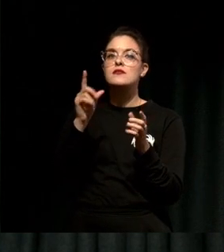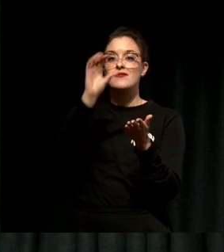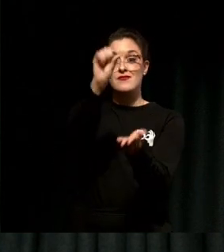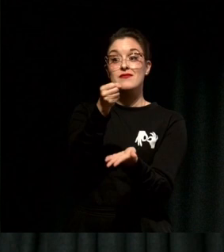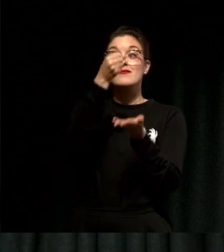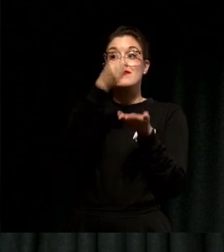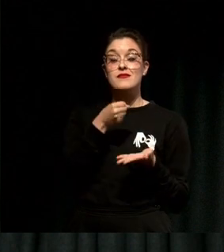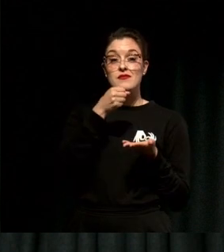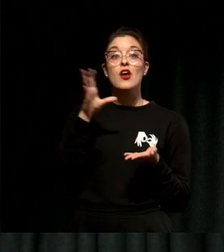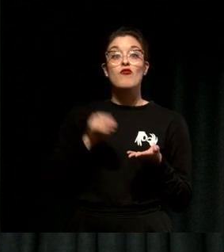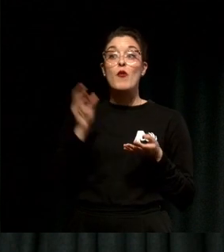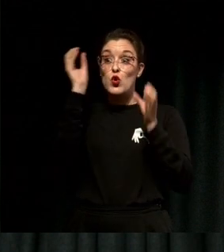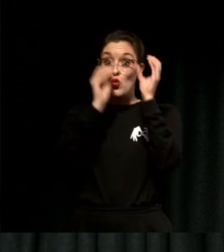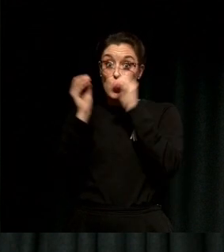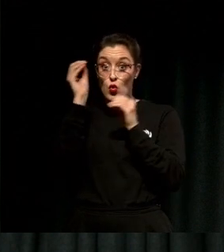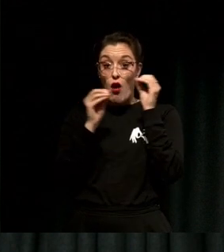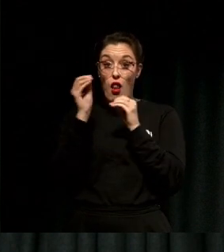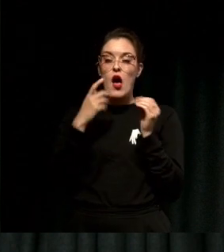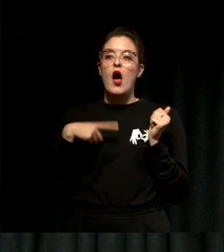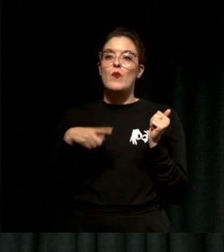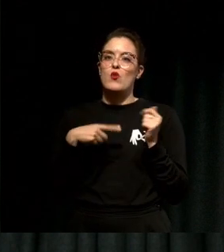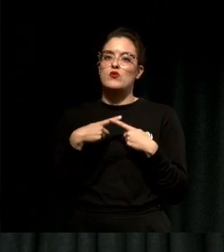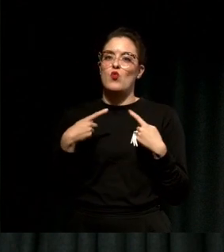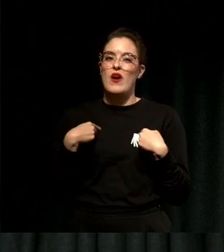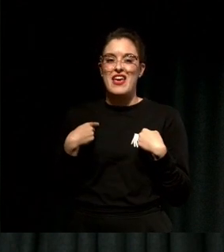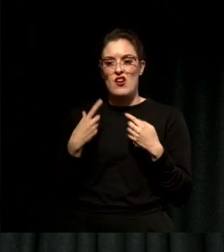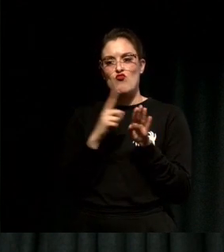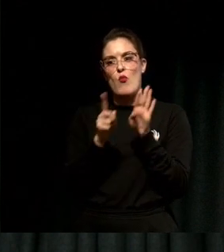serve underrepresented audiences to advance our work.